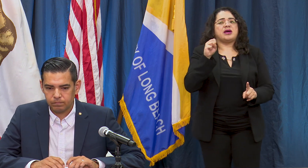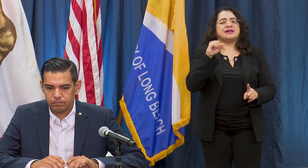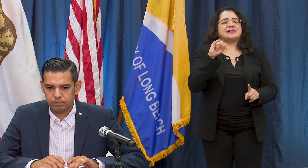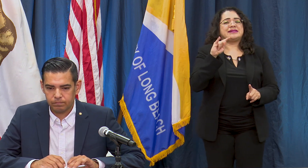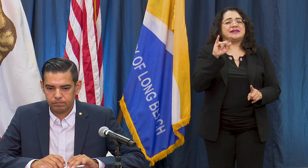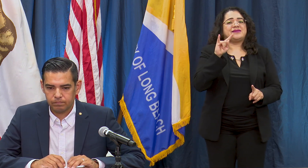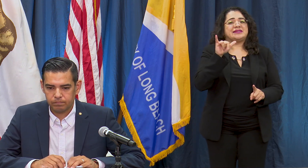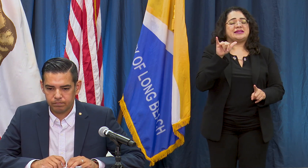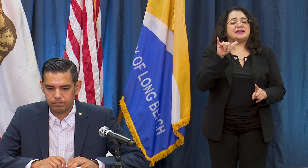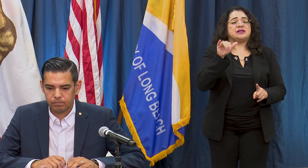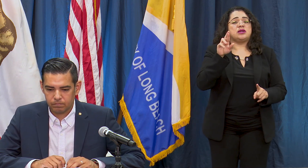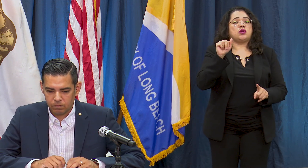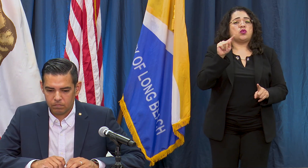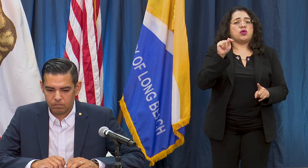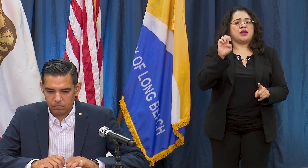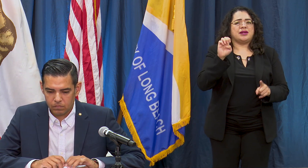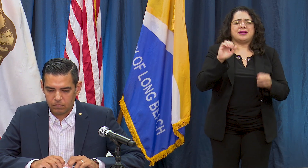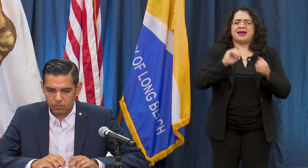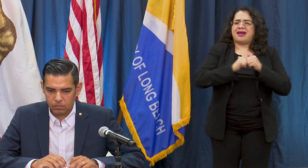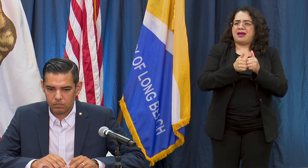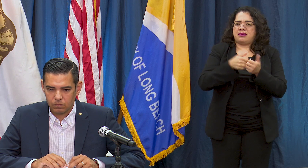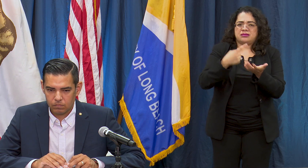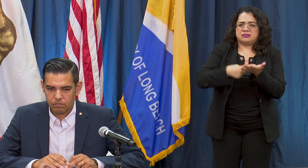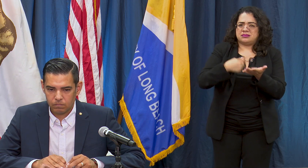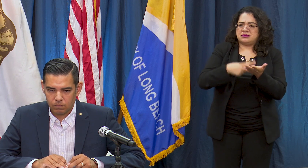bit about what the city is doing to address this backlog and when we can